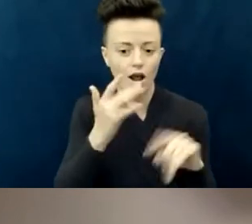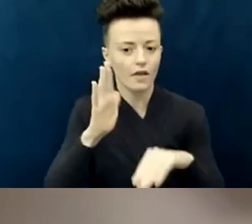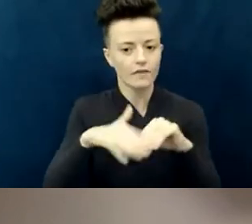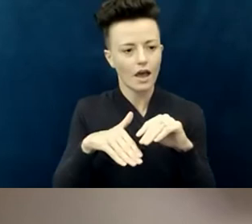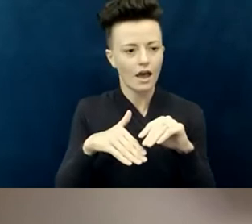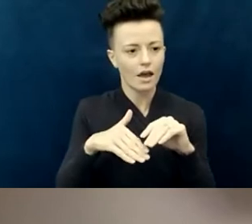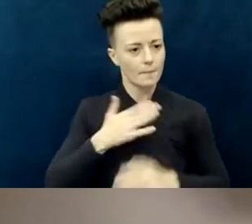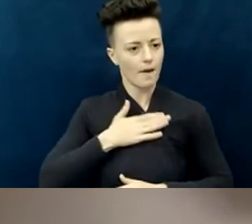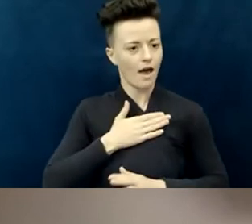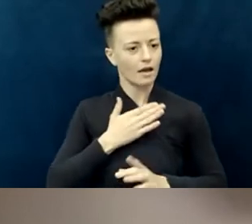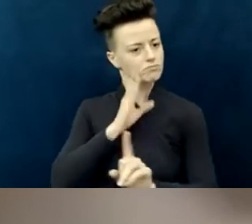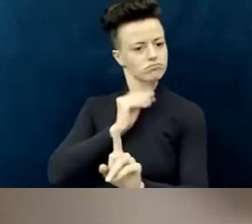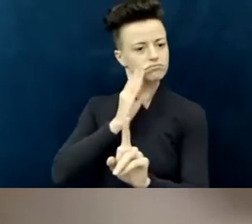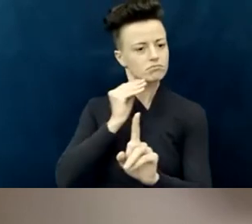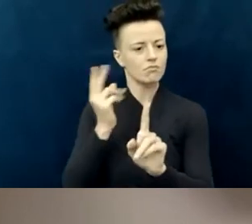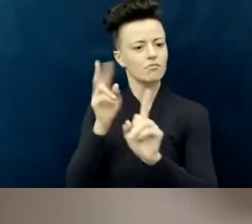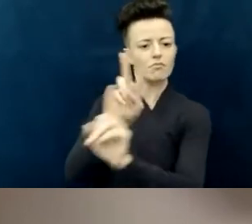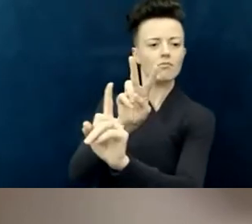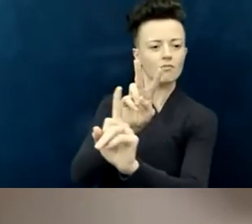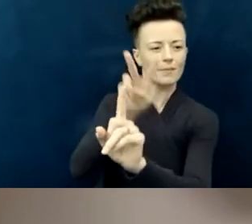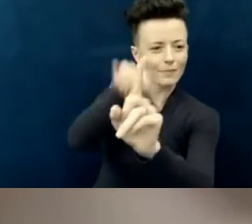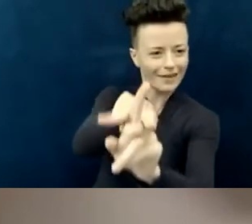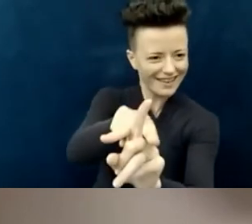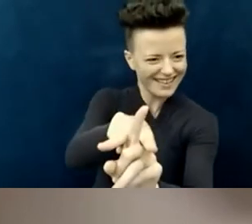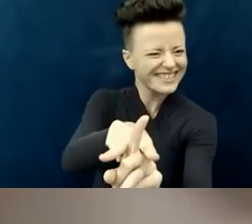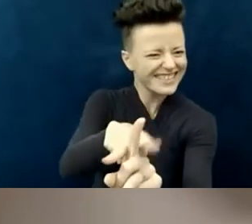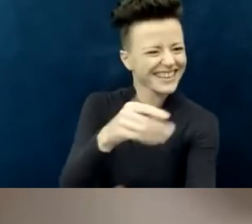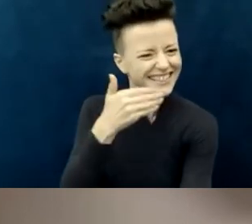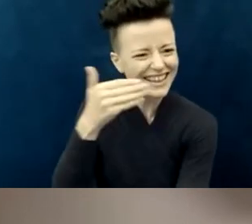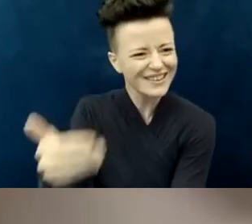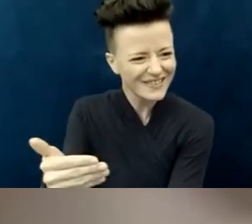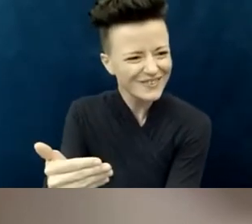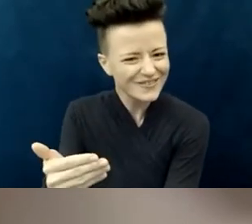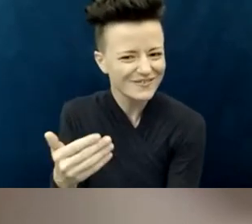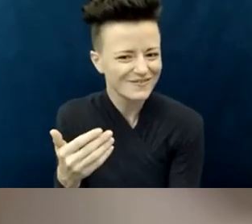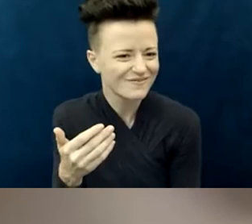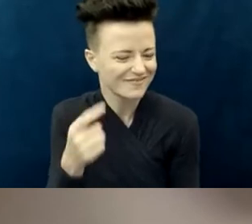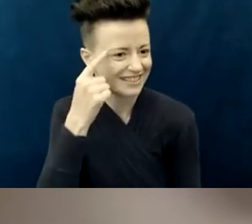our images of heaven on others. So thank you; I think that was a great way to get us started.